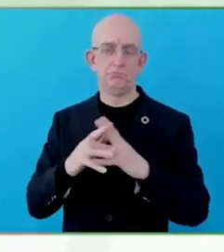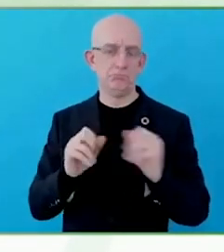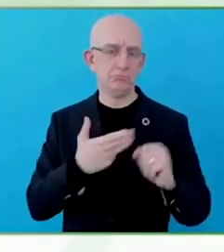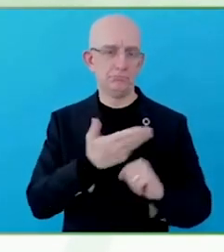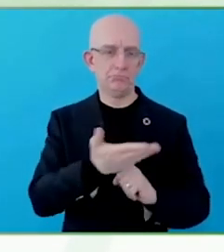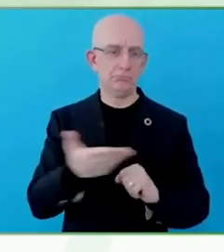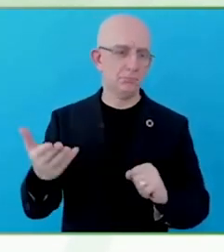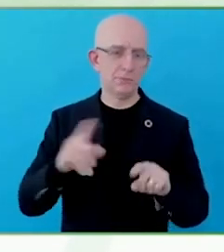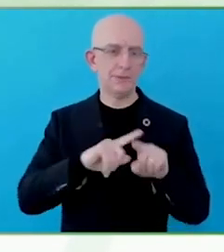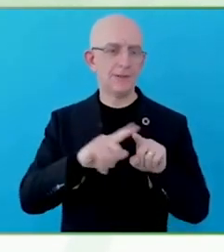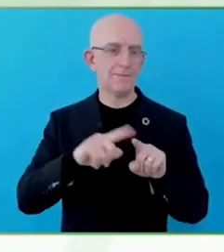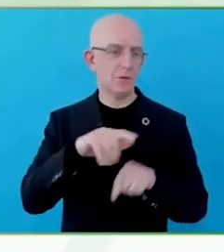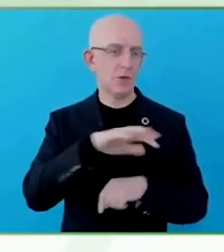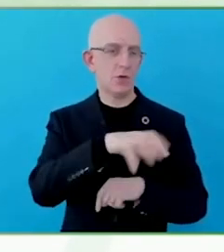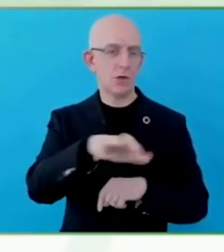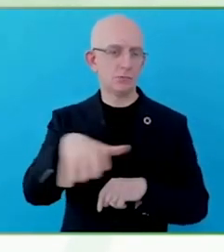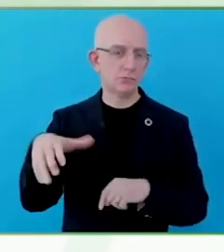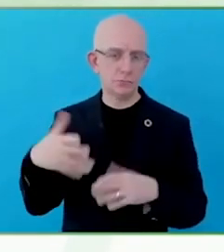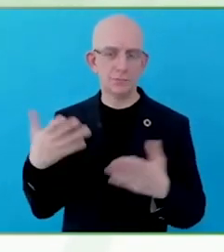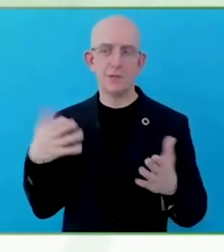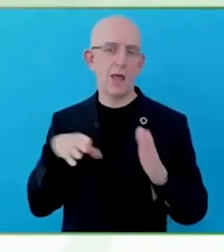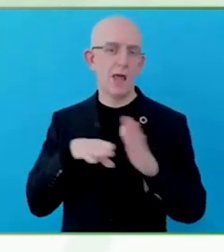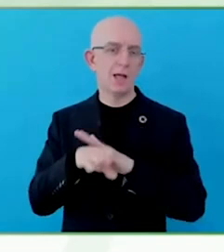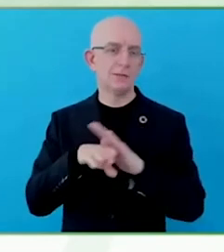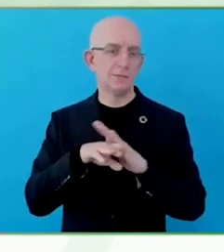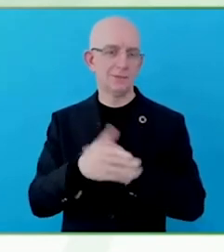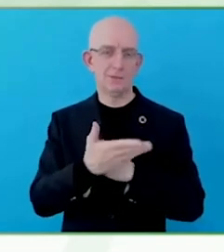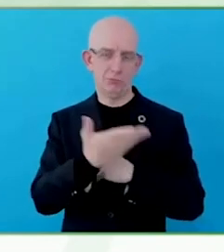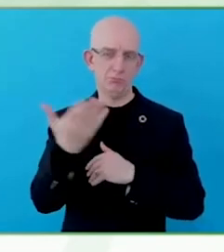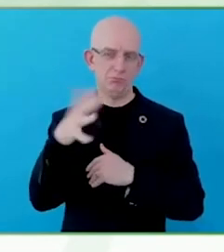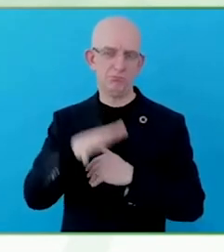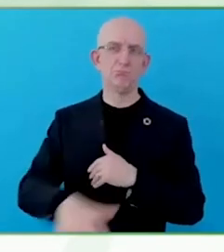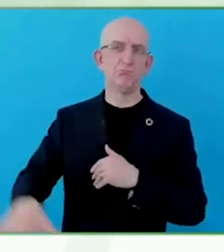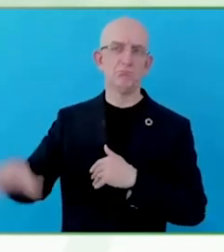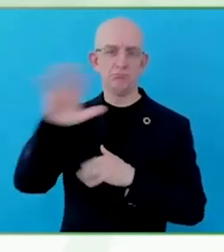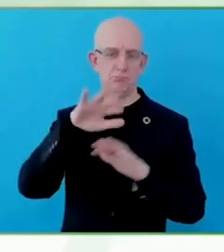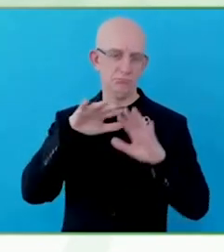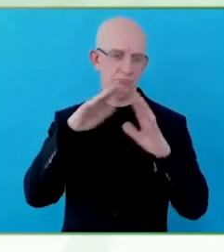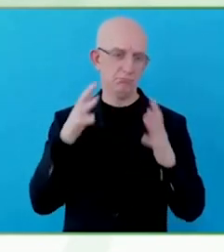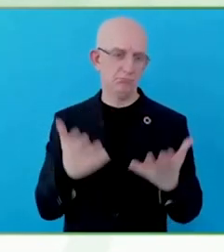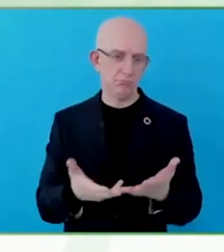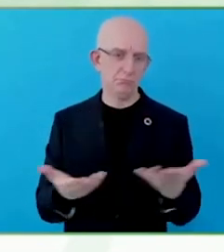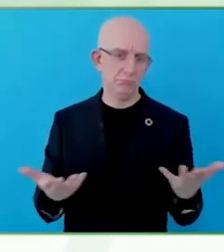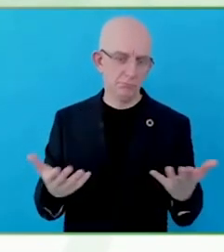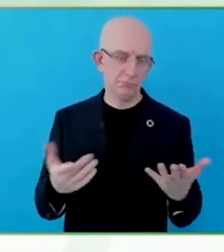I would like to look at these initiatives.